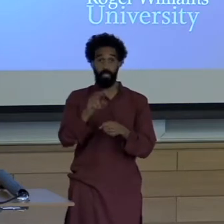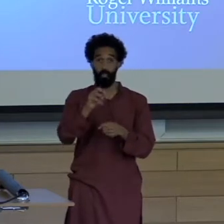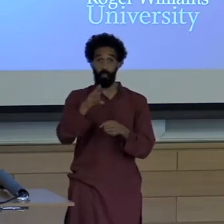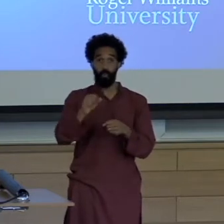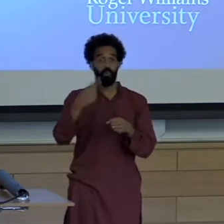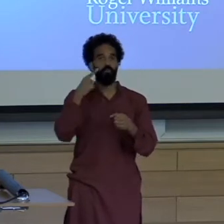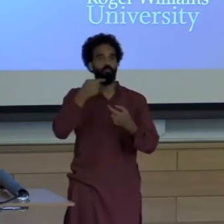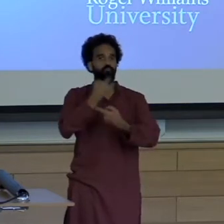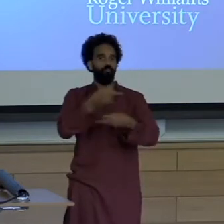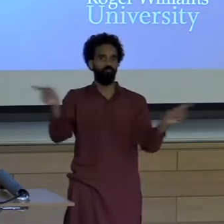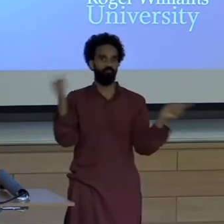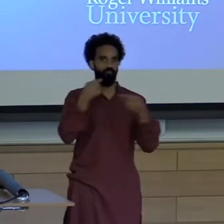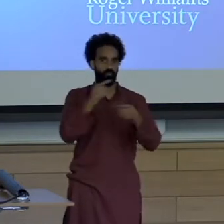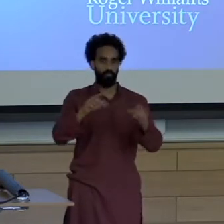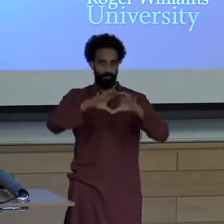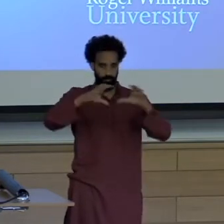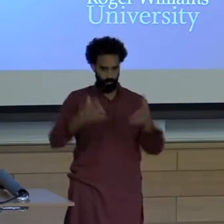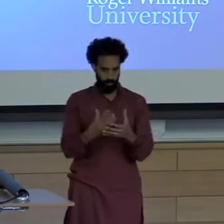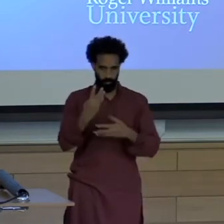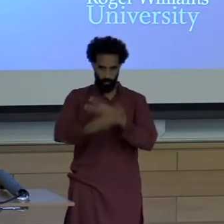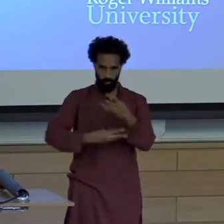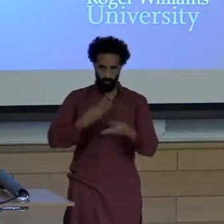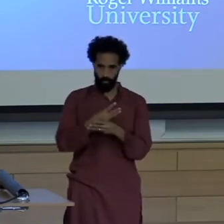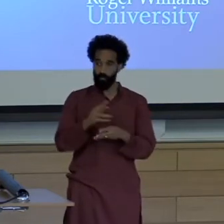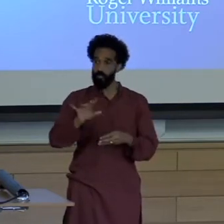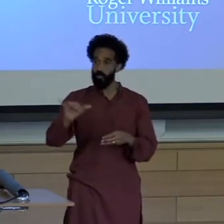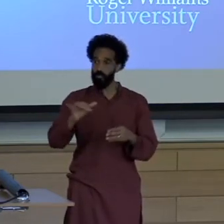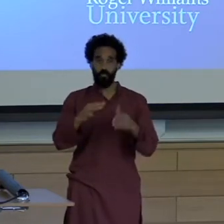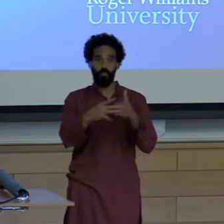She went on to lead affiliate relations for the pan regional news